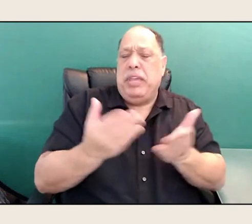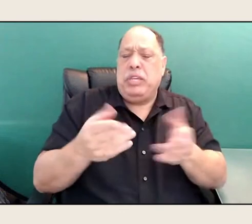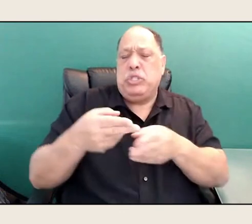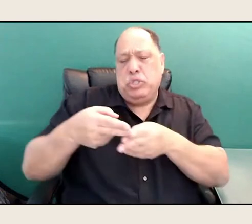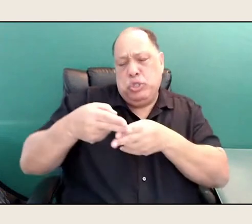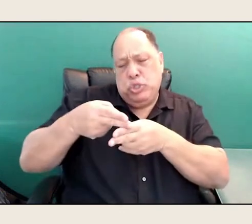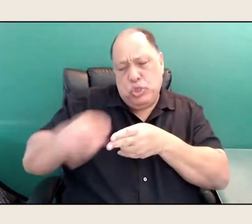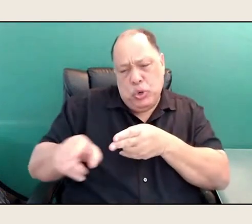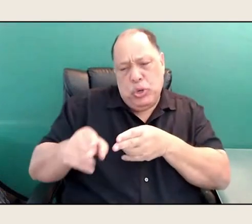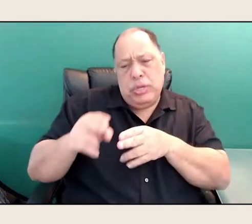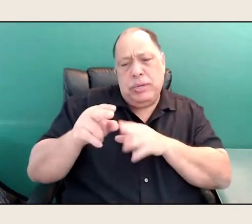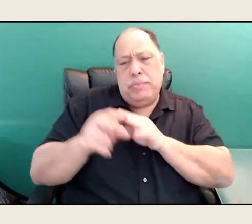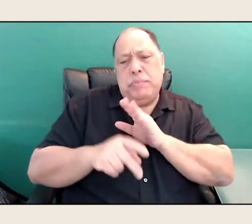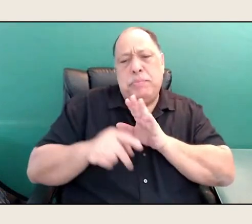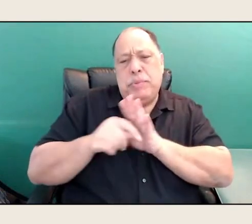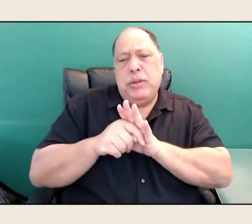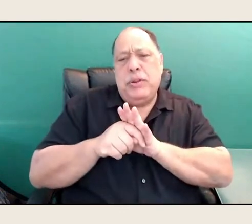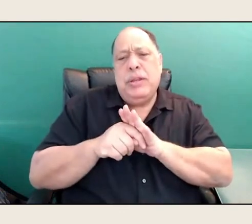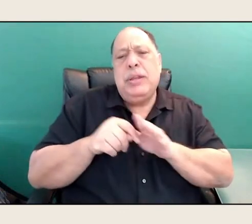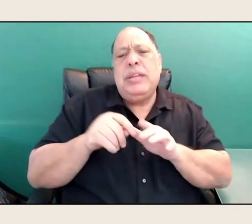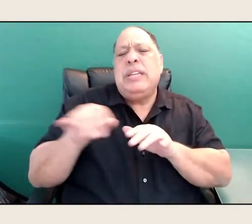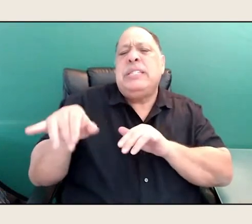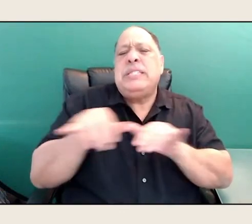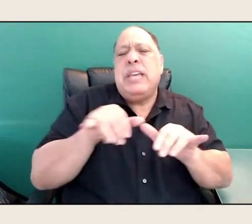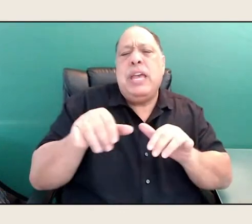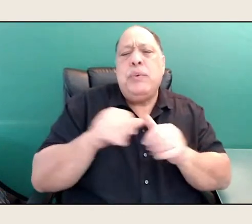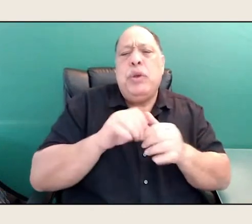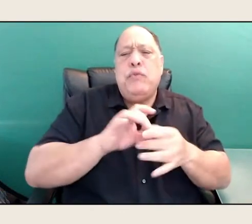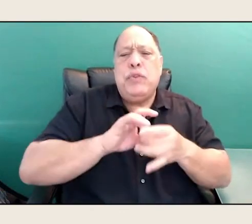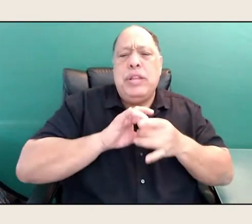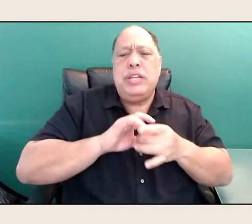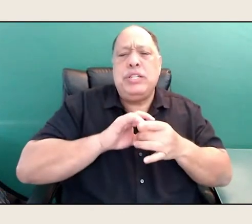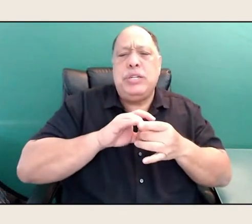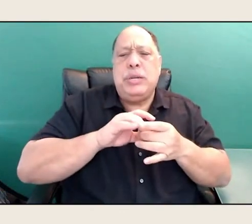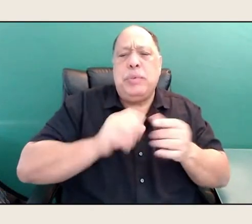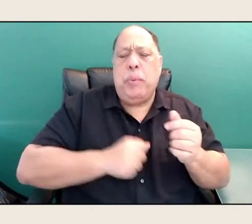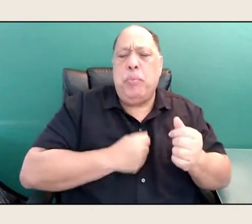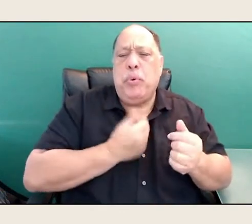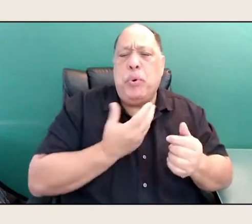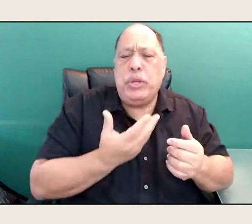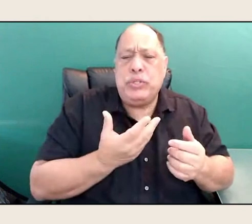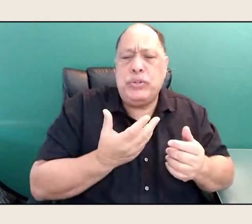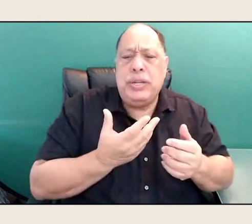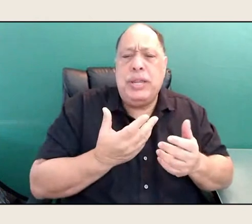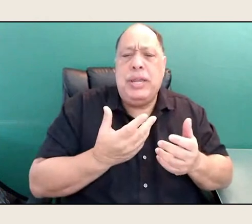with a relationship with poetry. I have a great respect for poetry,